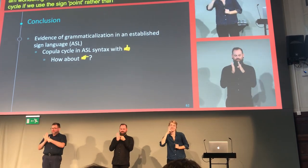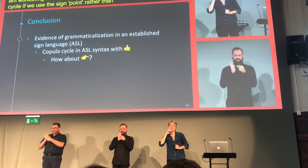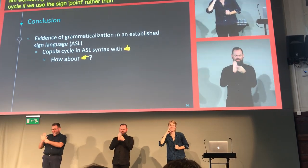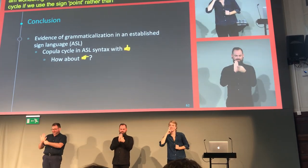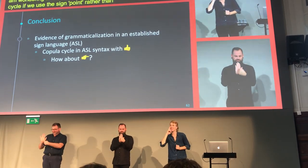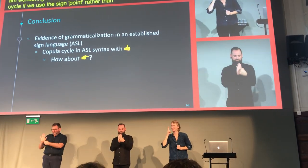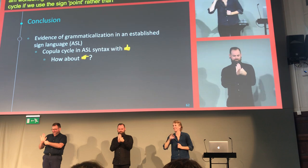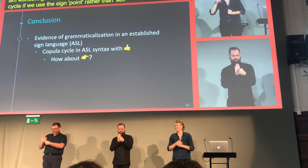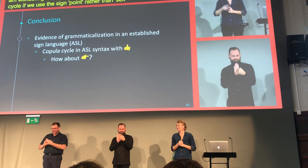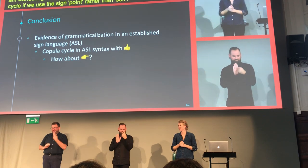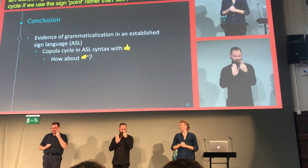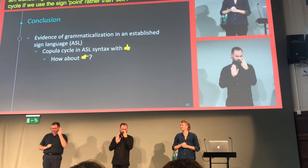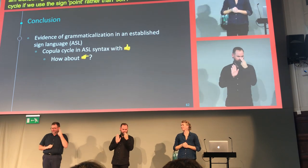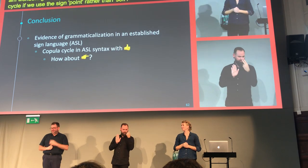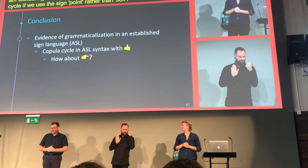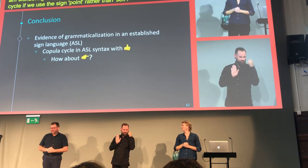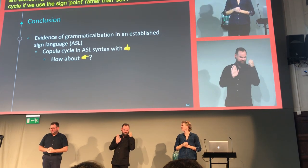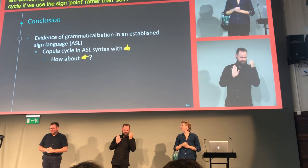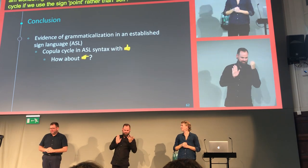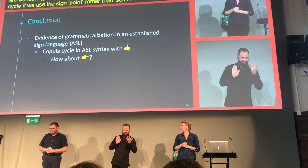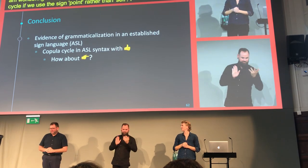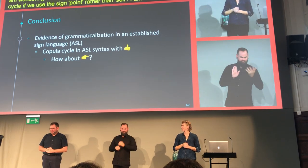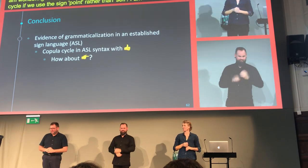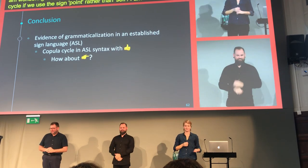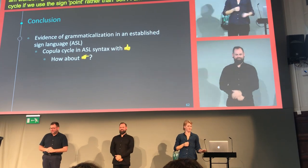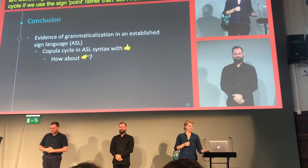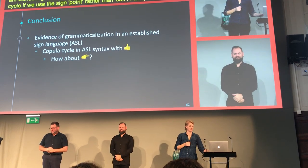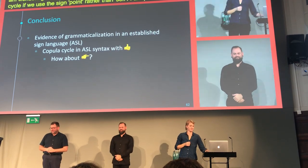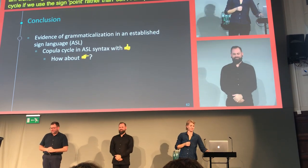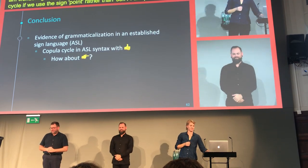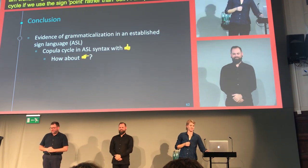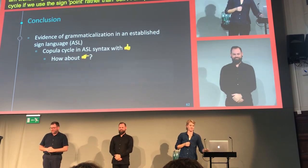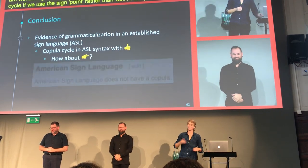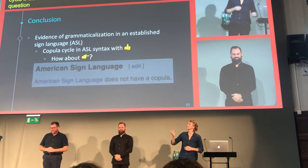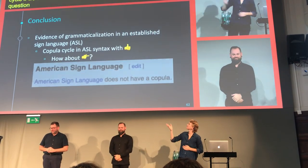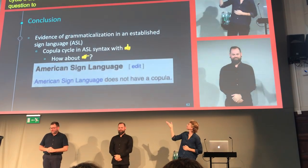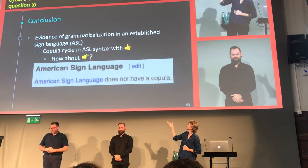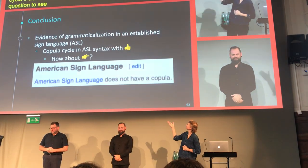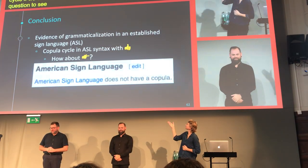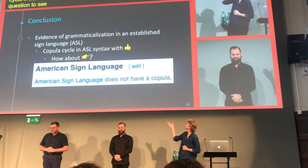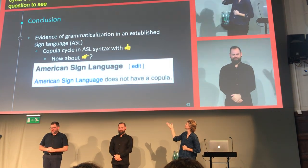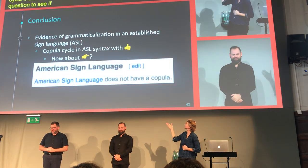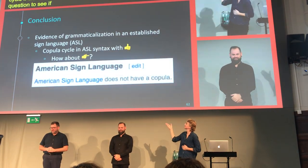I'm posing this question to see if somebody else may also be interested in this type of research.